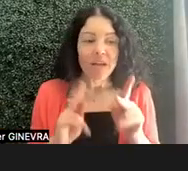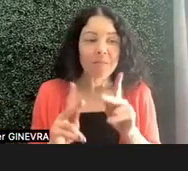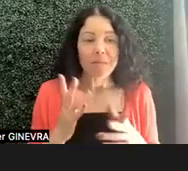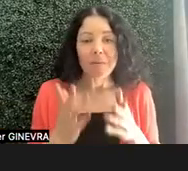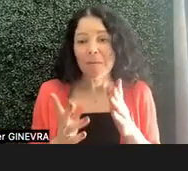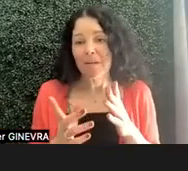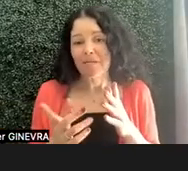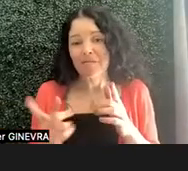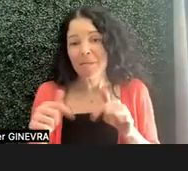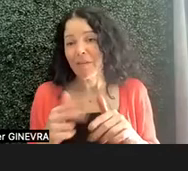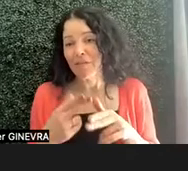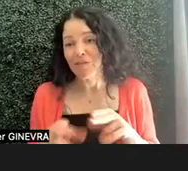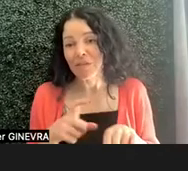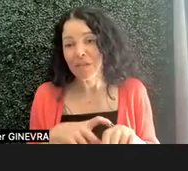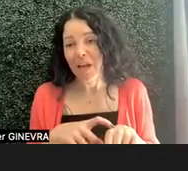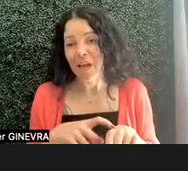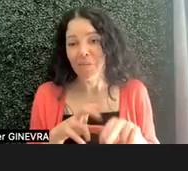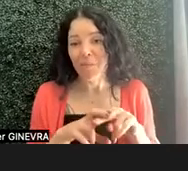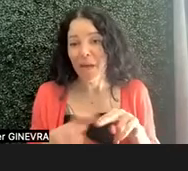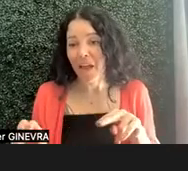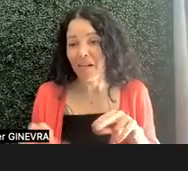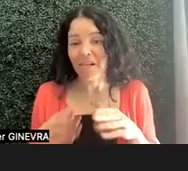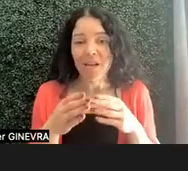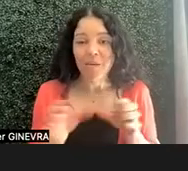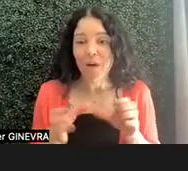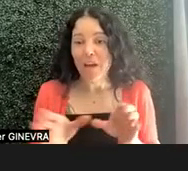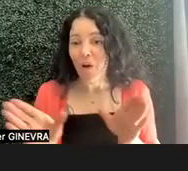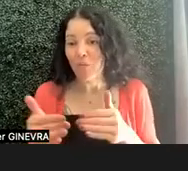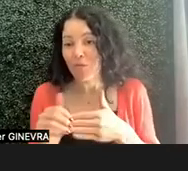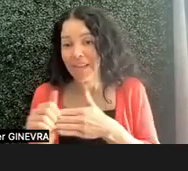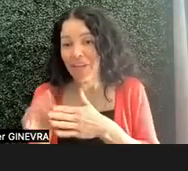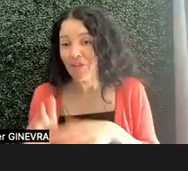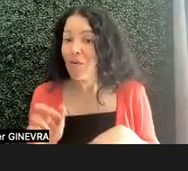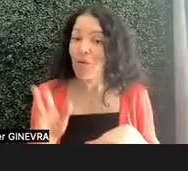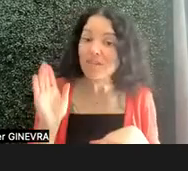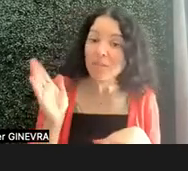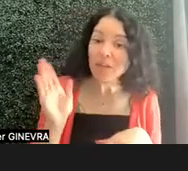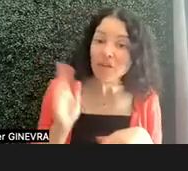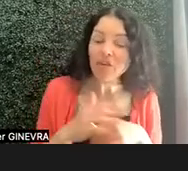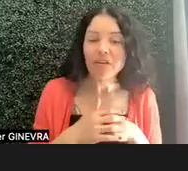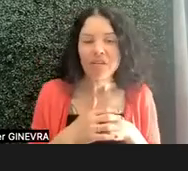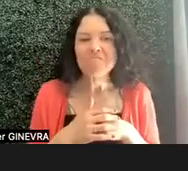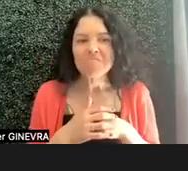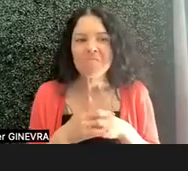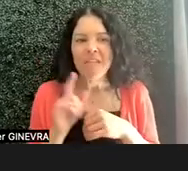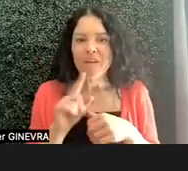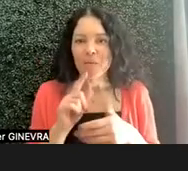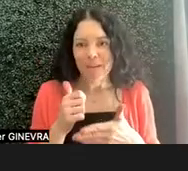but maybe for a panel, breakout room leaders, or speakers. And we find that to be very helpful because again,